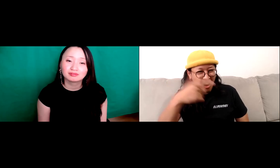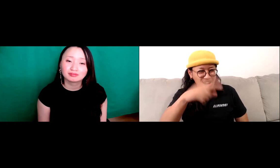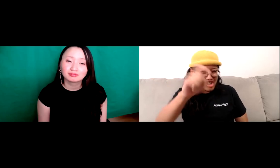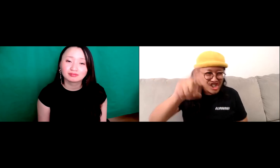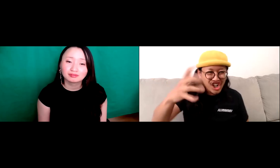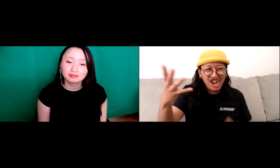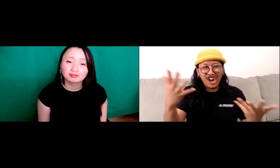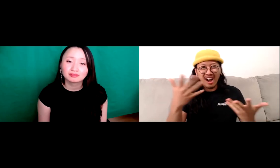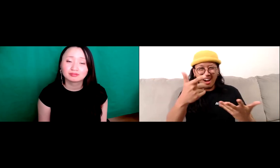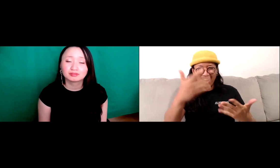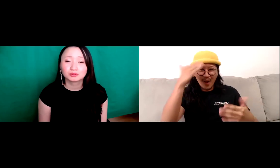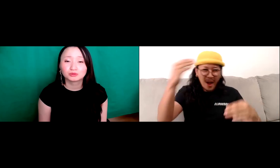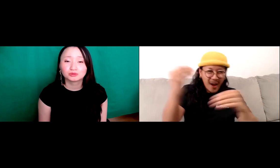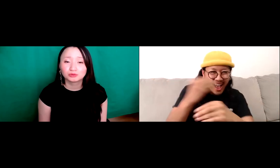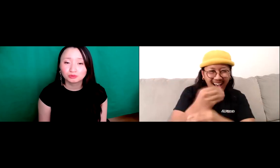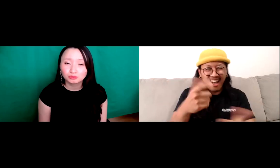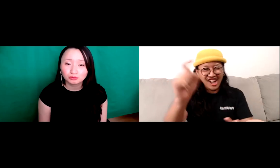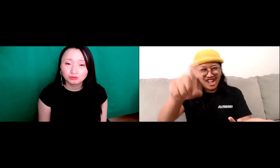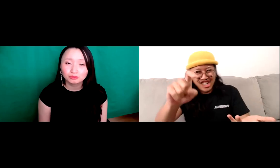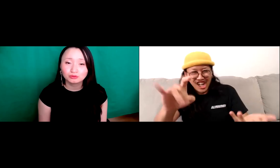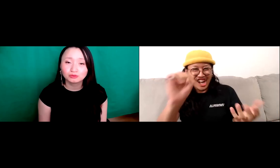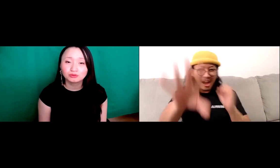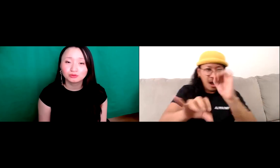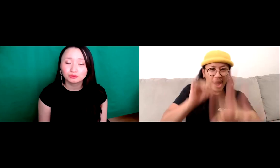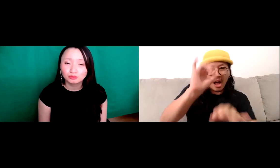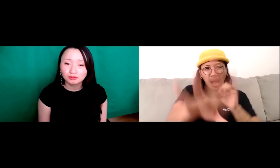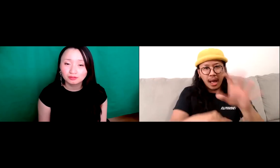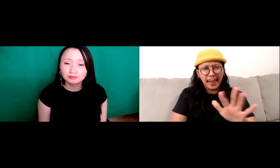They were looking at me like come on well you should know. You should be a genius at